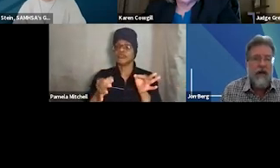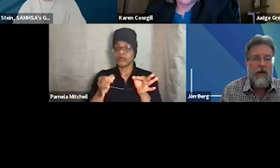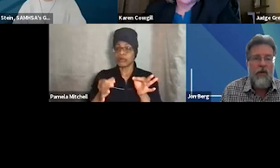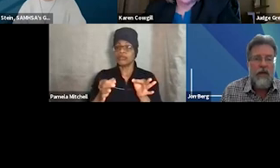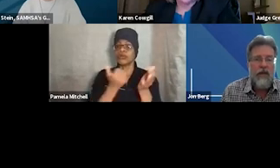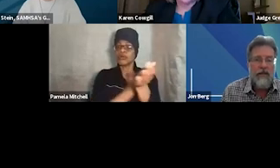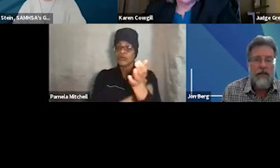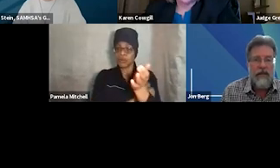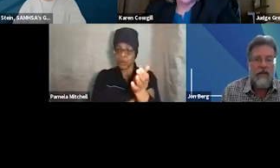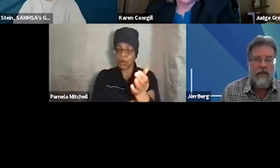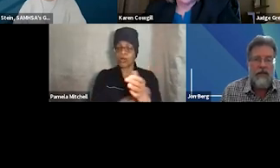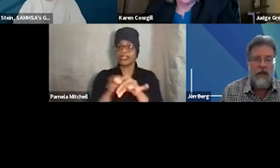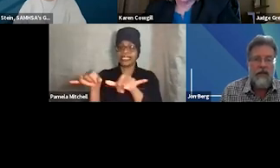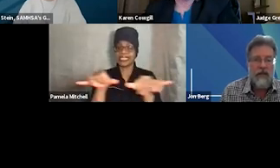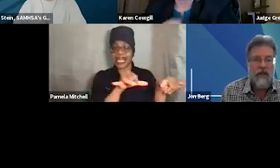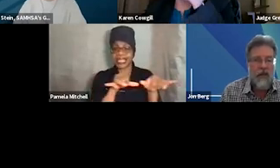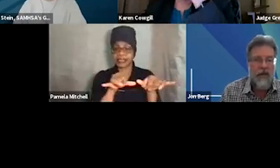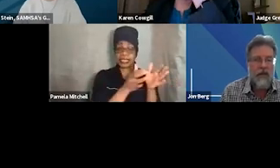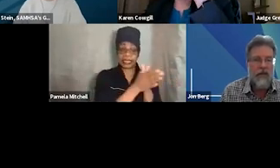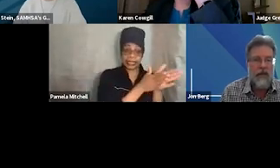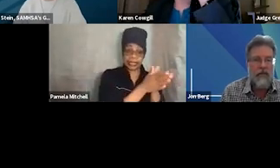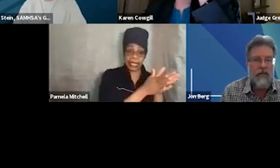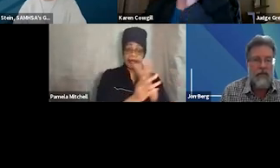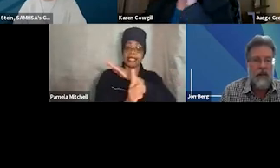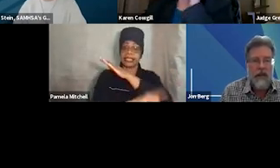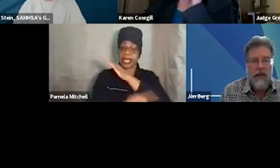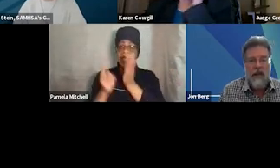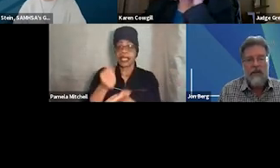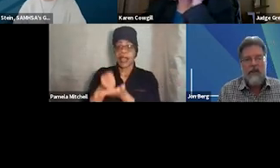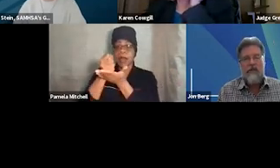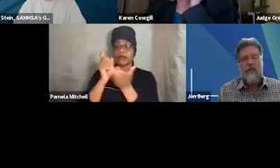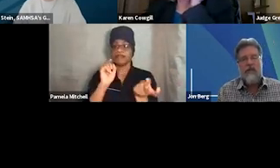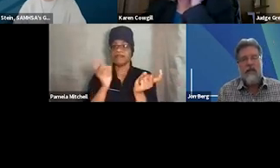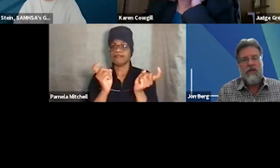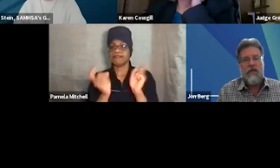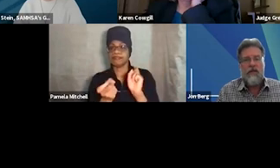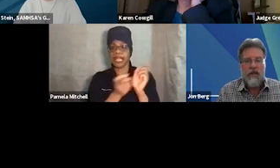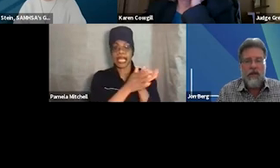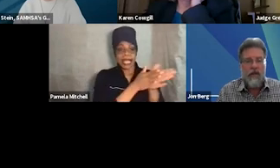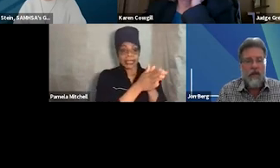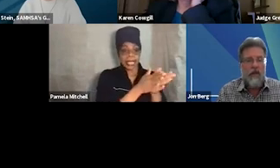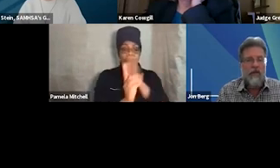Volume one is incentives, sanctions and therapeutic adjustments. Incentives and sanctions are used in treatment drug courts